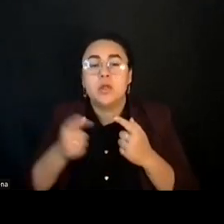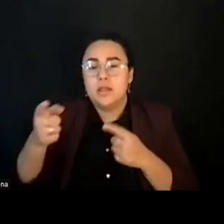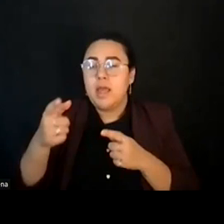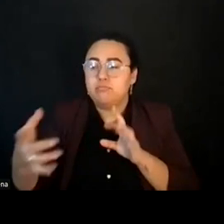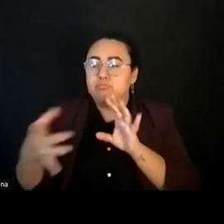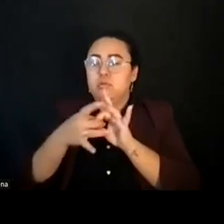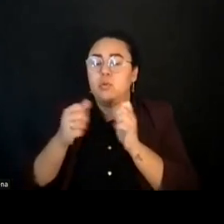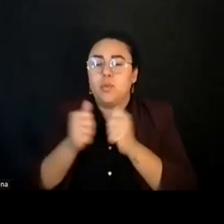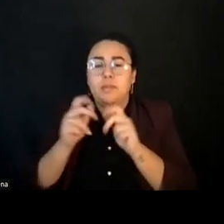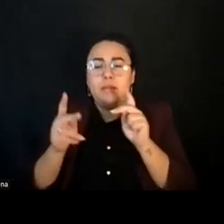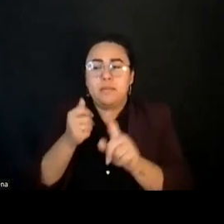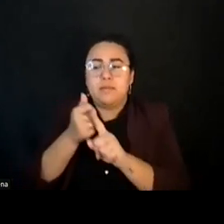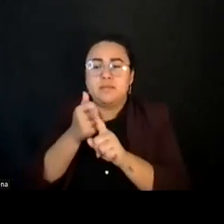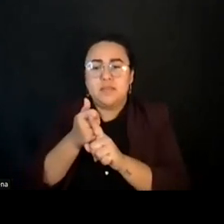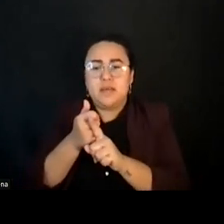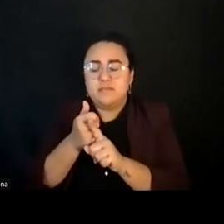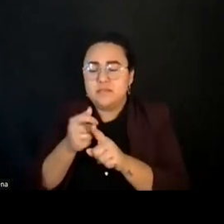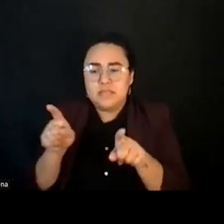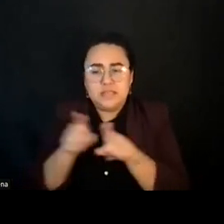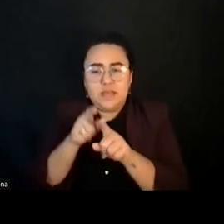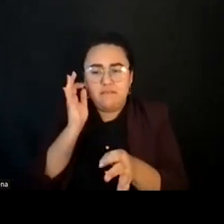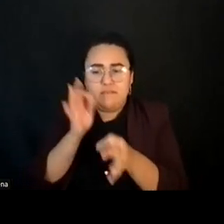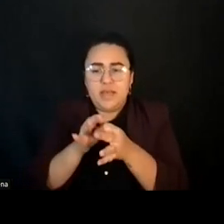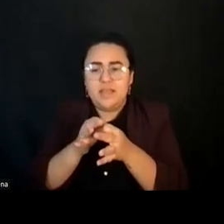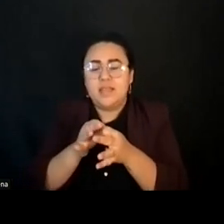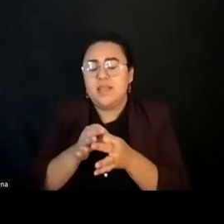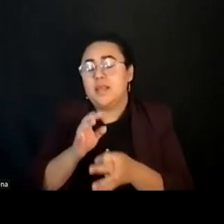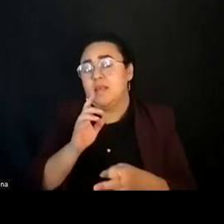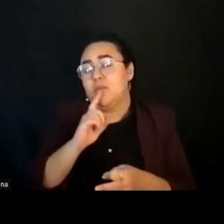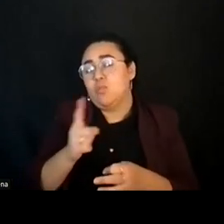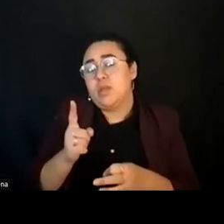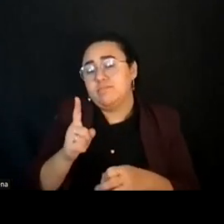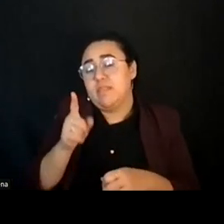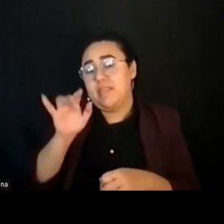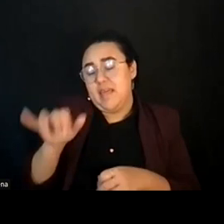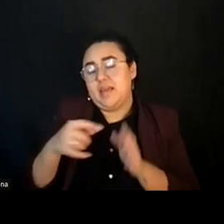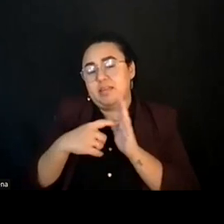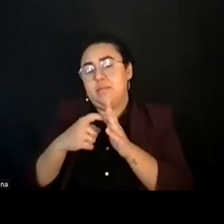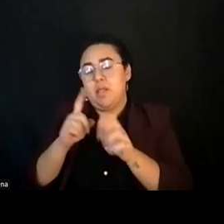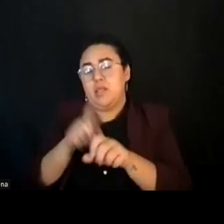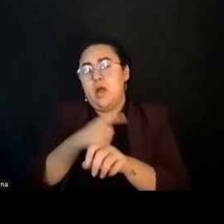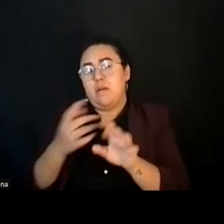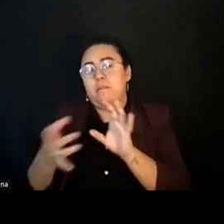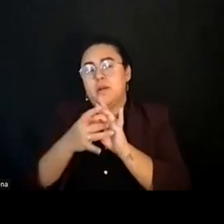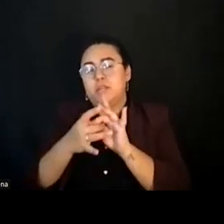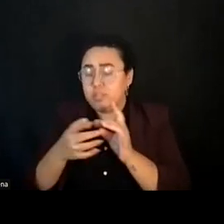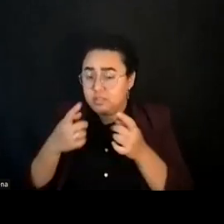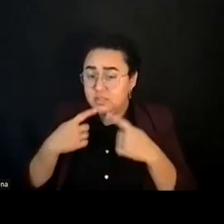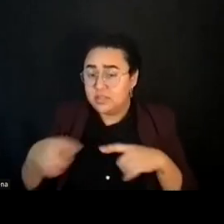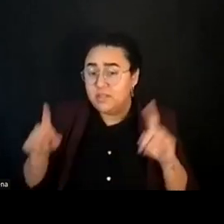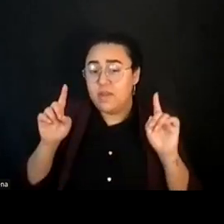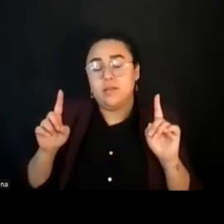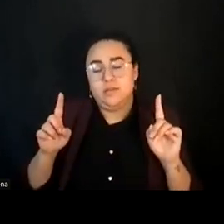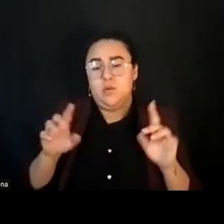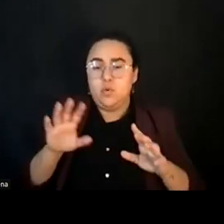So so I guess that's what I want to push us to do is to sort of think about bridging working